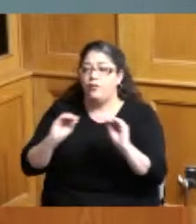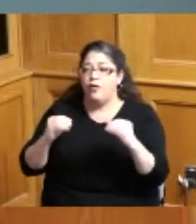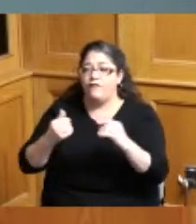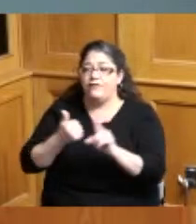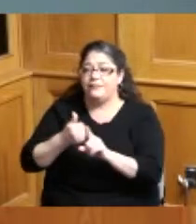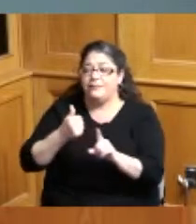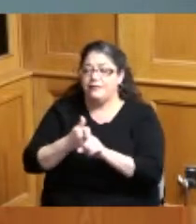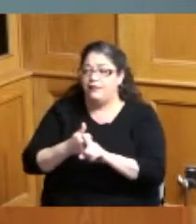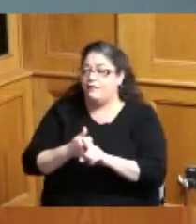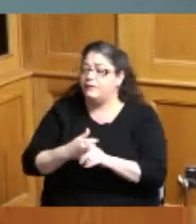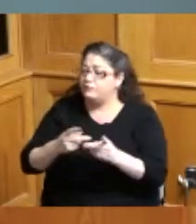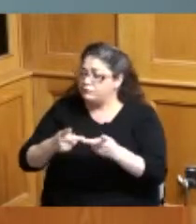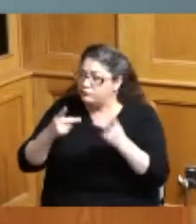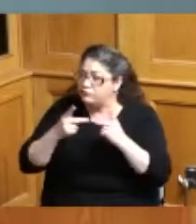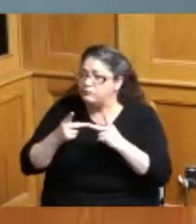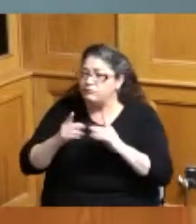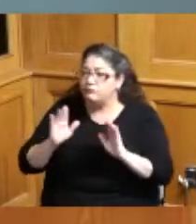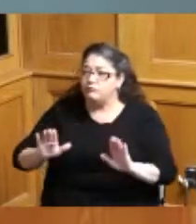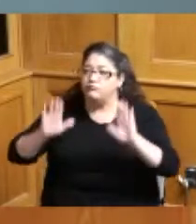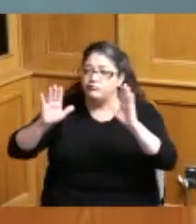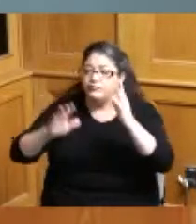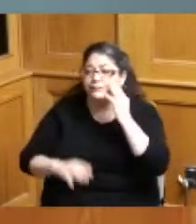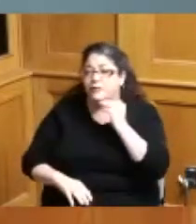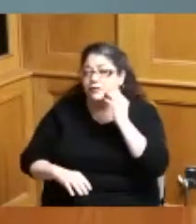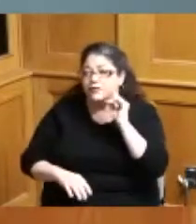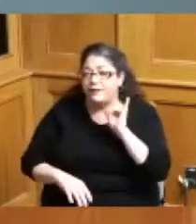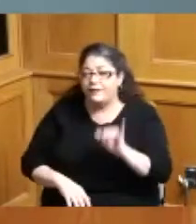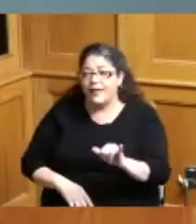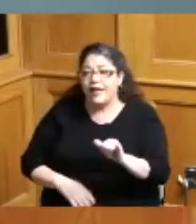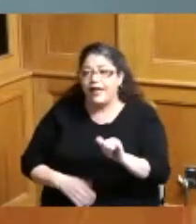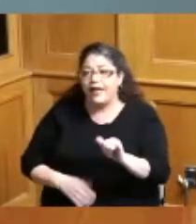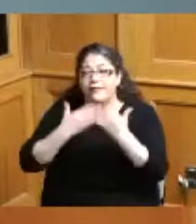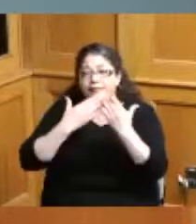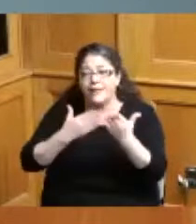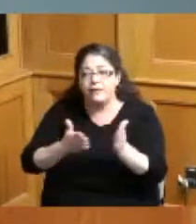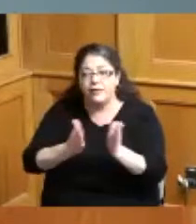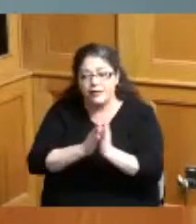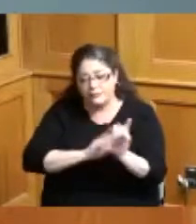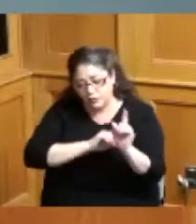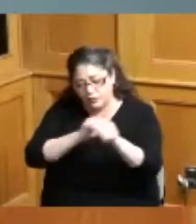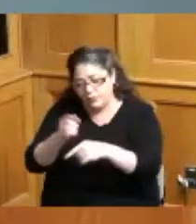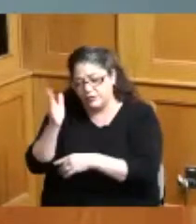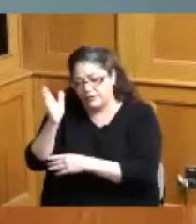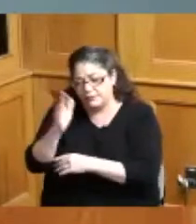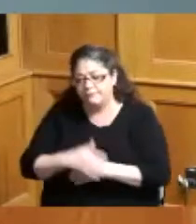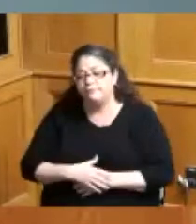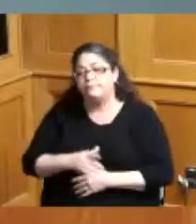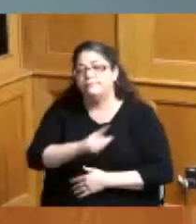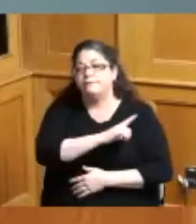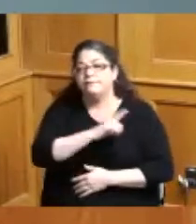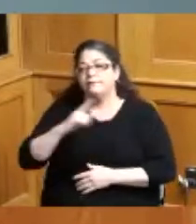so it was a great experience and I thank them for the invitation we had a legislative delegation